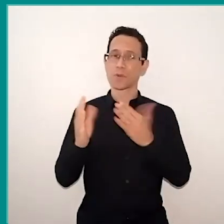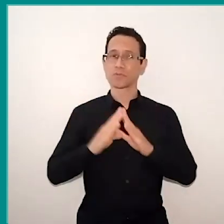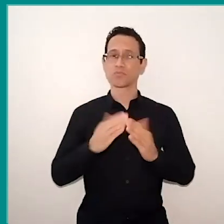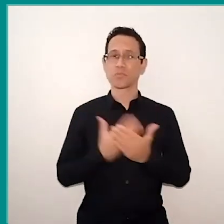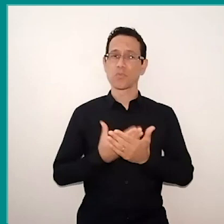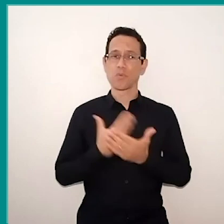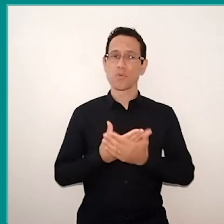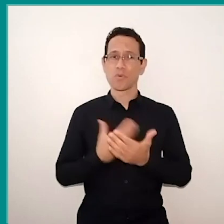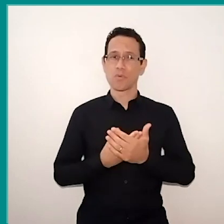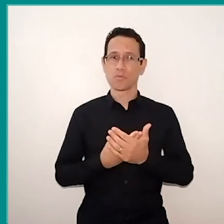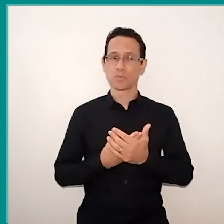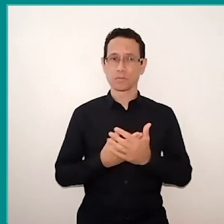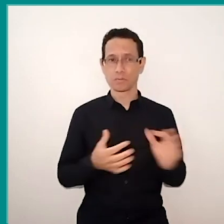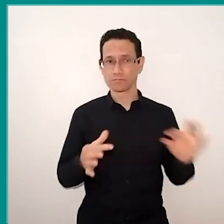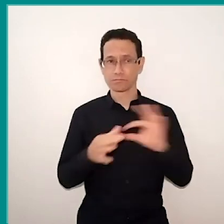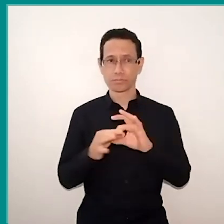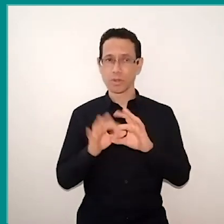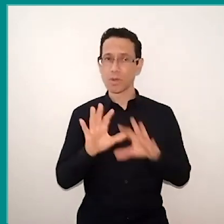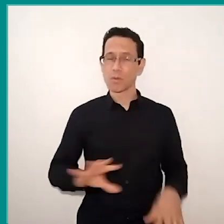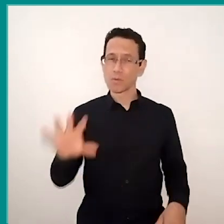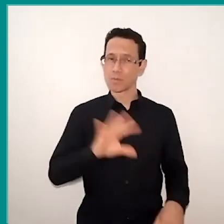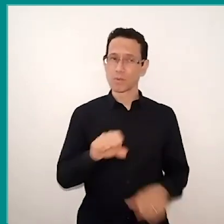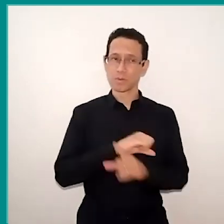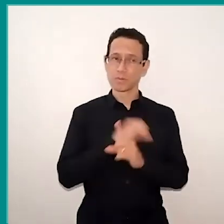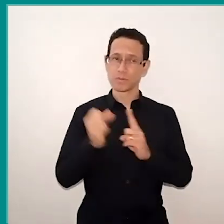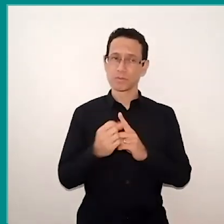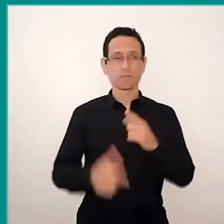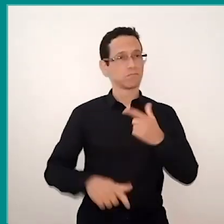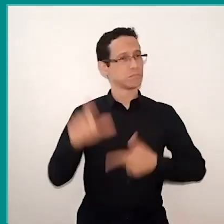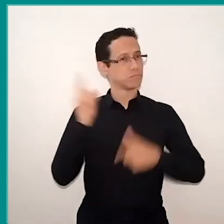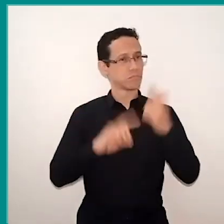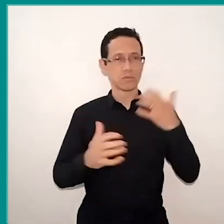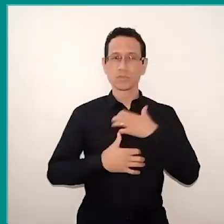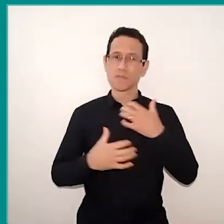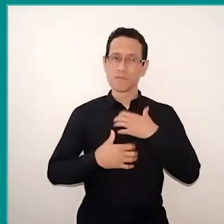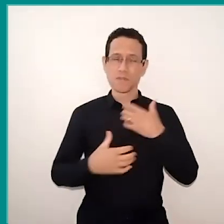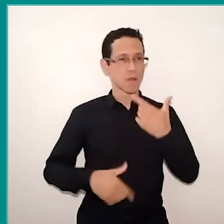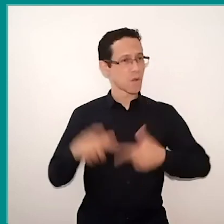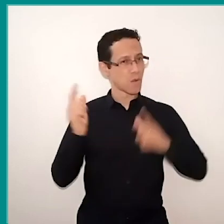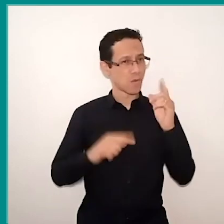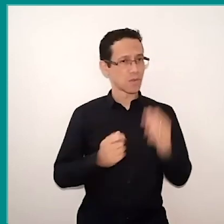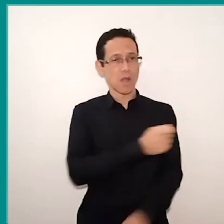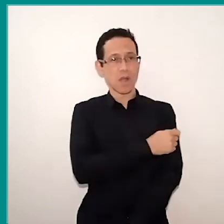make this link with the social, everything takes on another meaning. Students are now working with me these fake news,